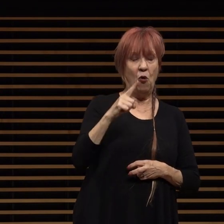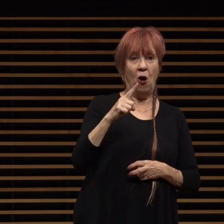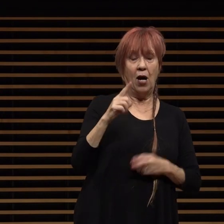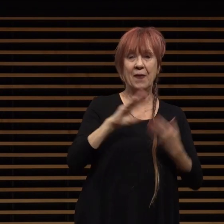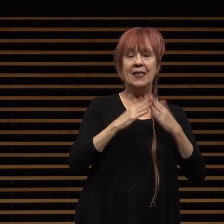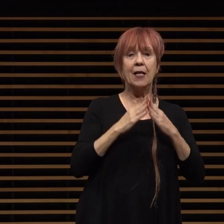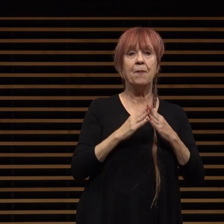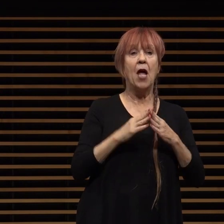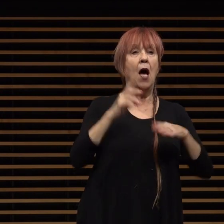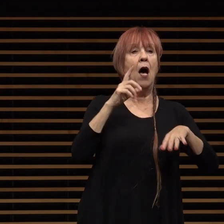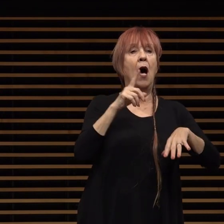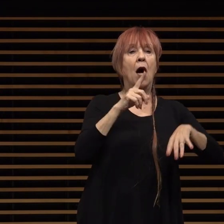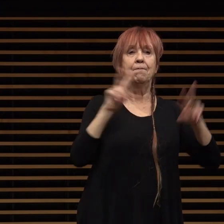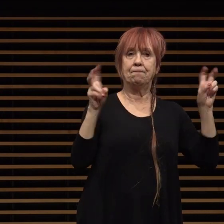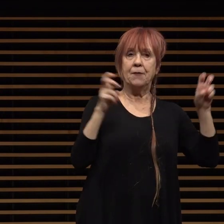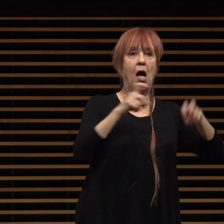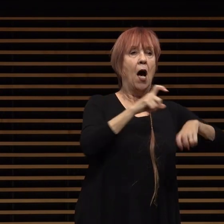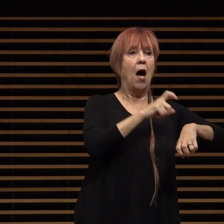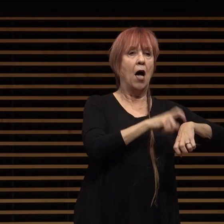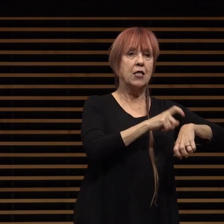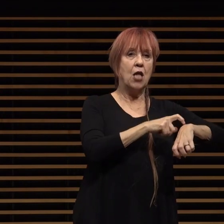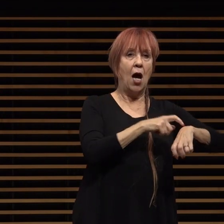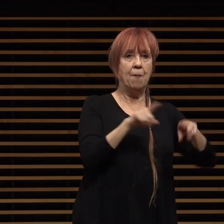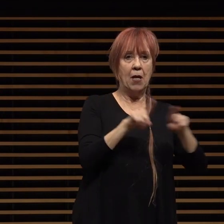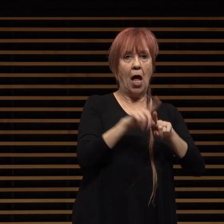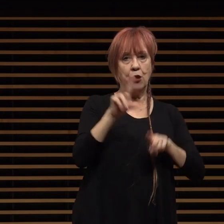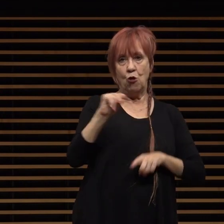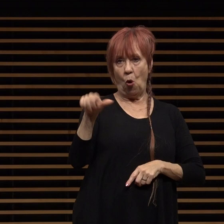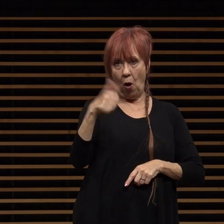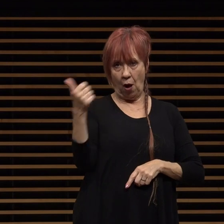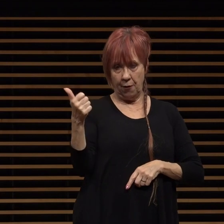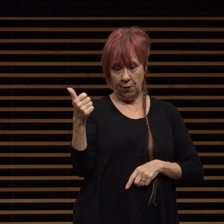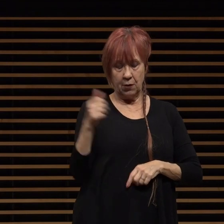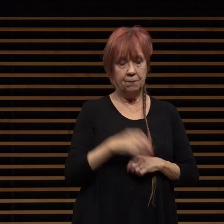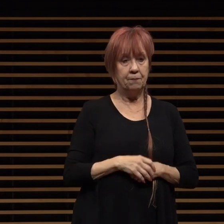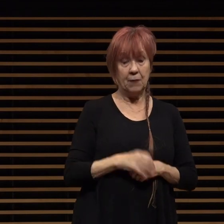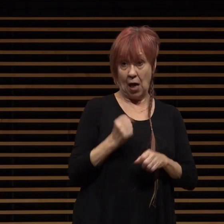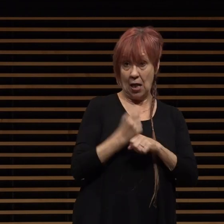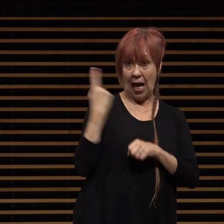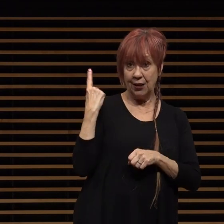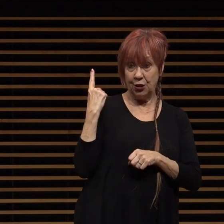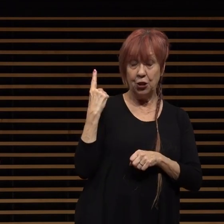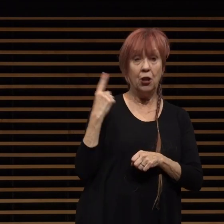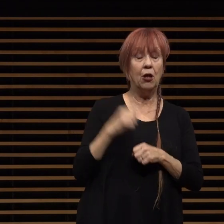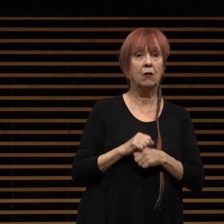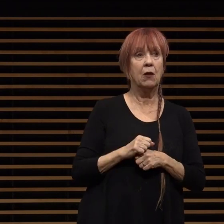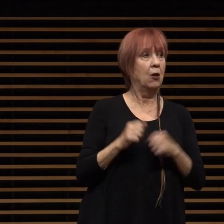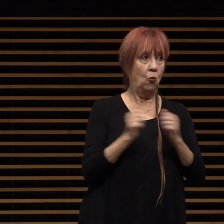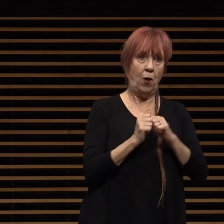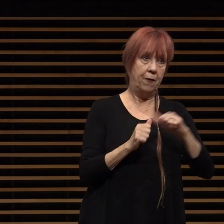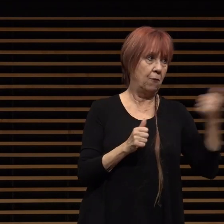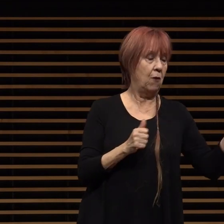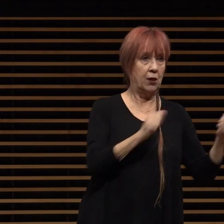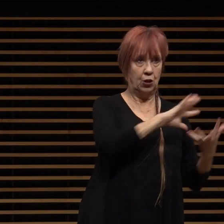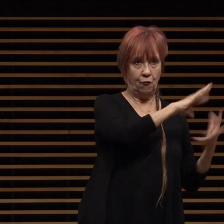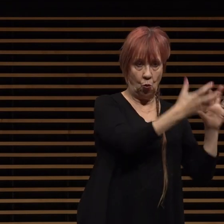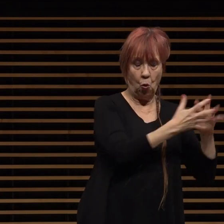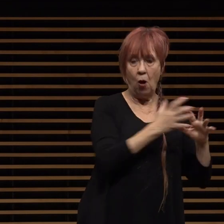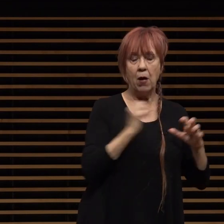like no other uh at this time last year along with the rest of the world we struggled in every